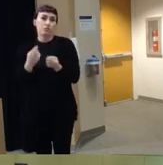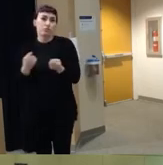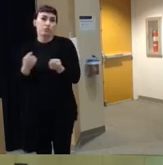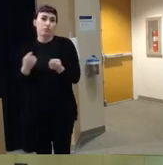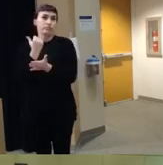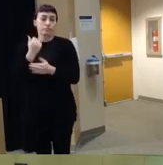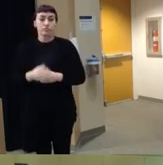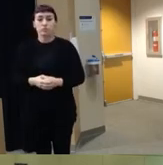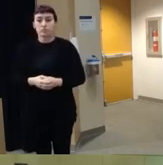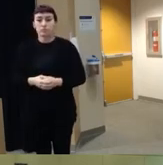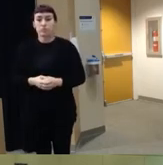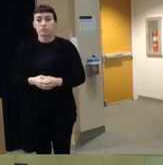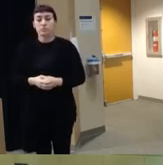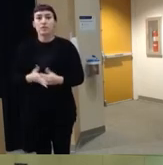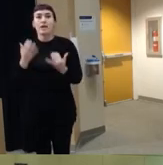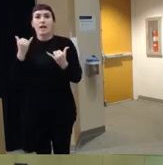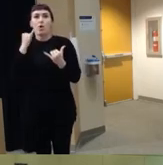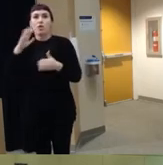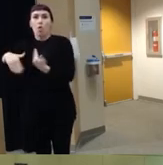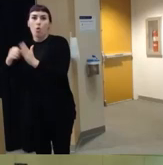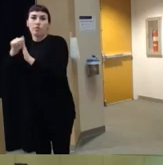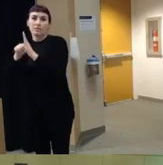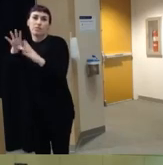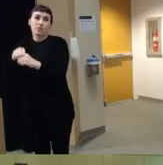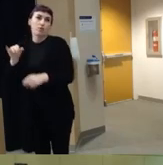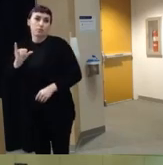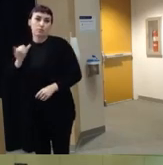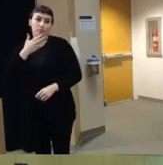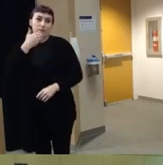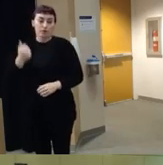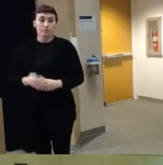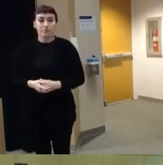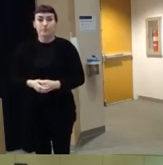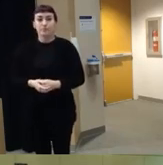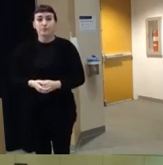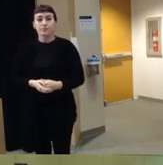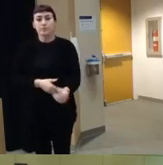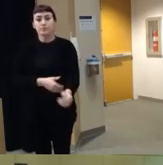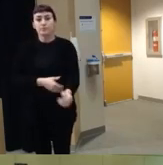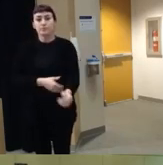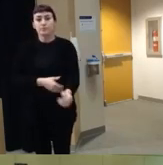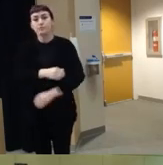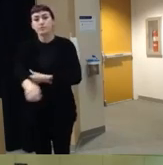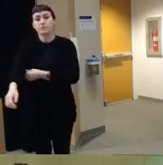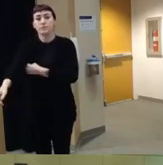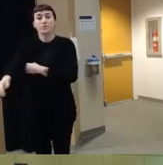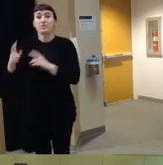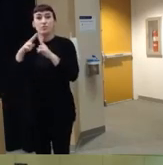that there are are more States involved um so the nvdrs um provides very detailed data um it